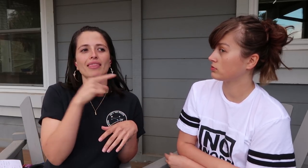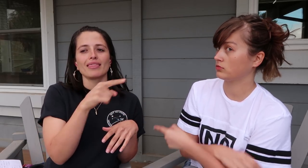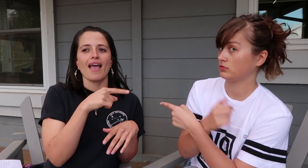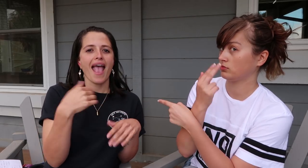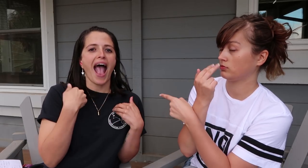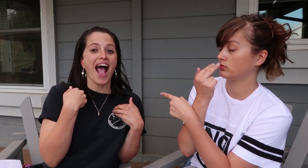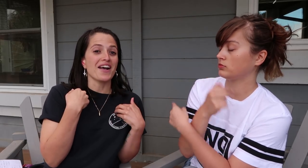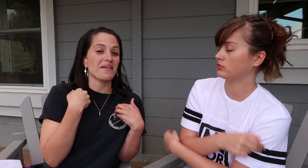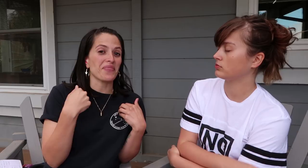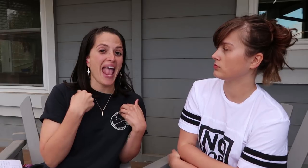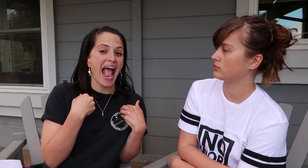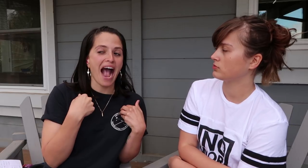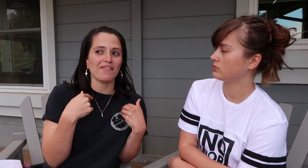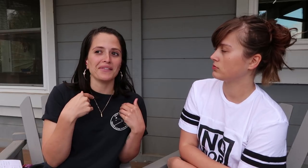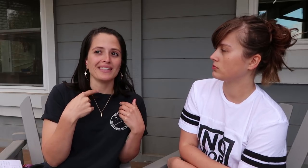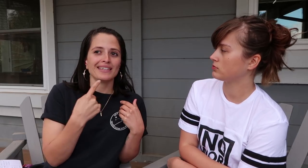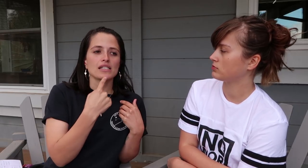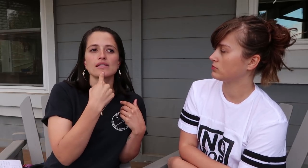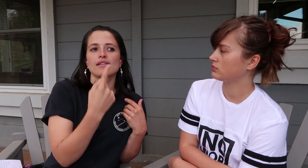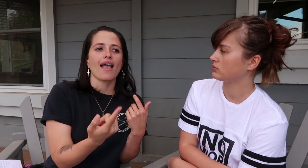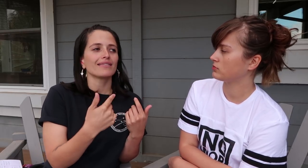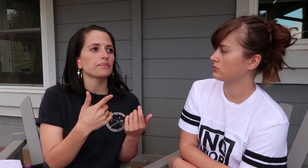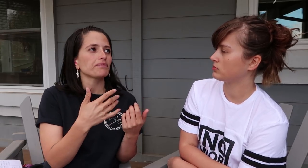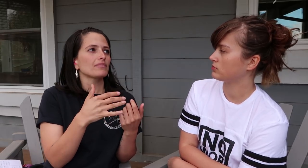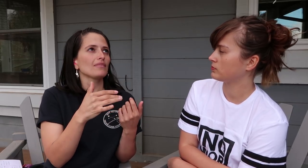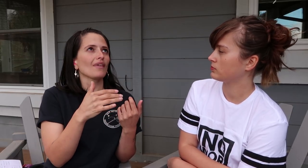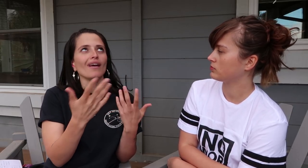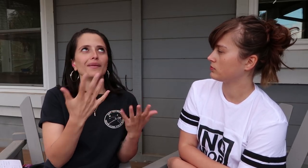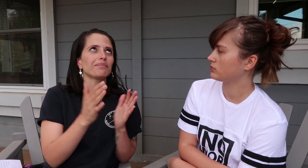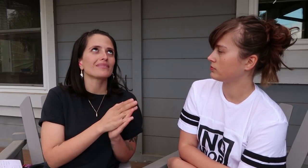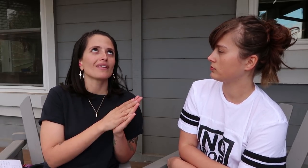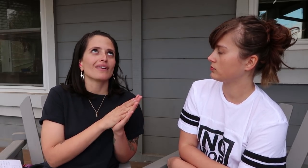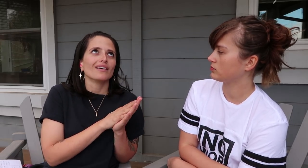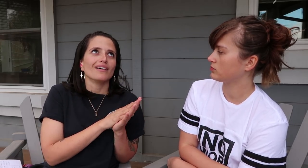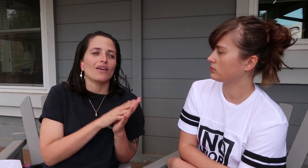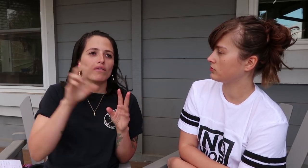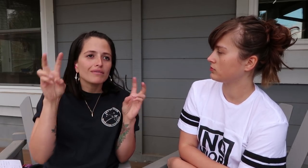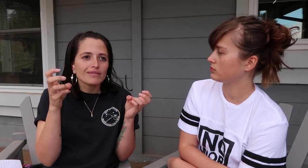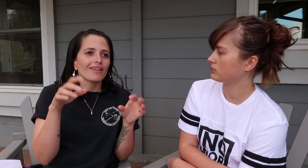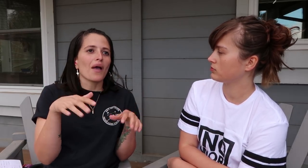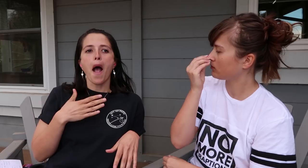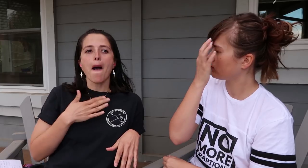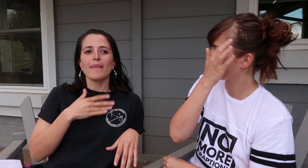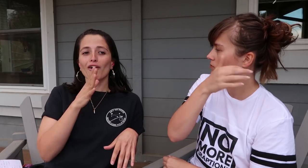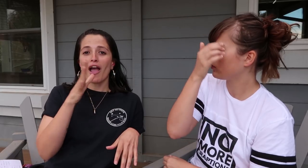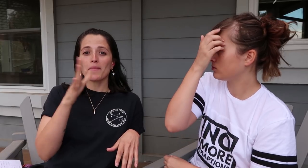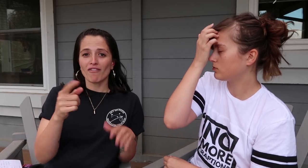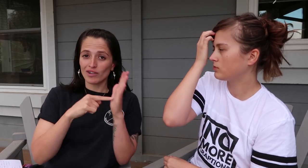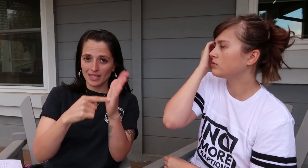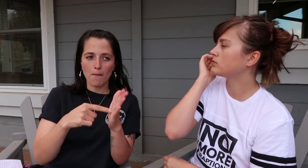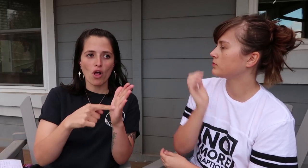They have a saying- My grandma, for example,